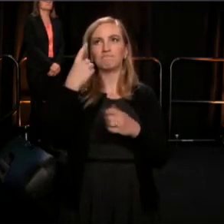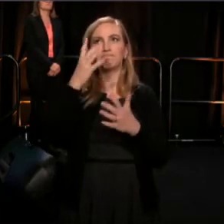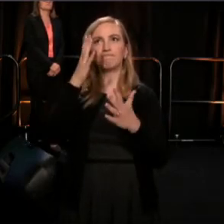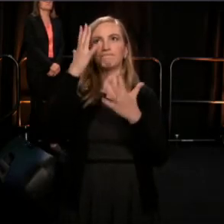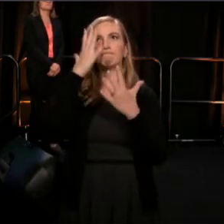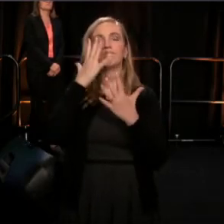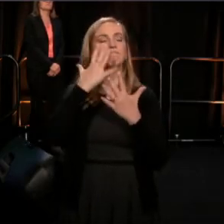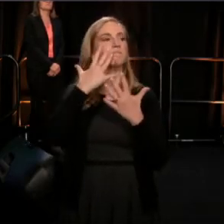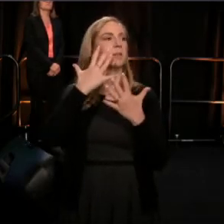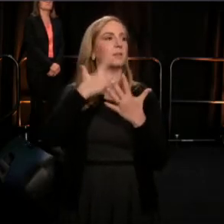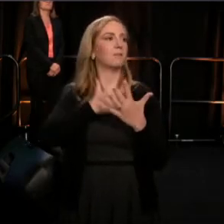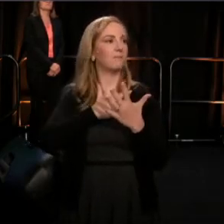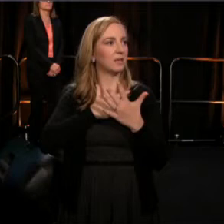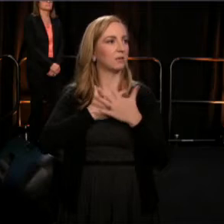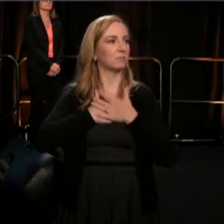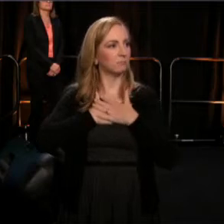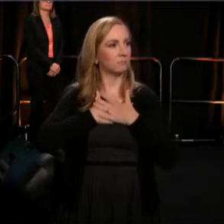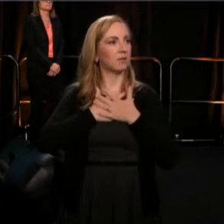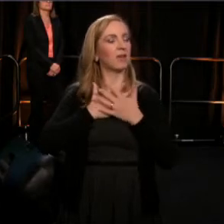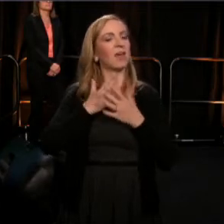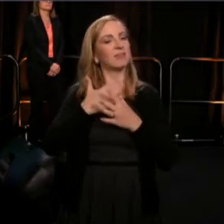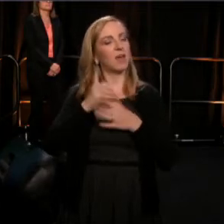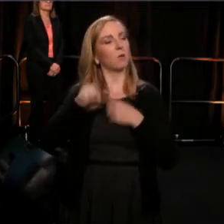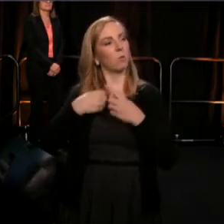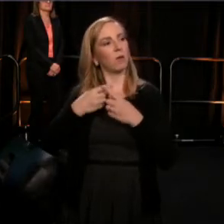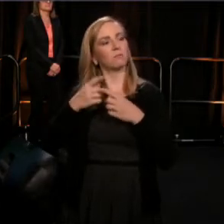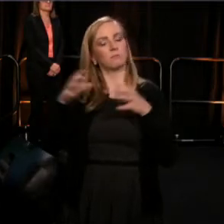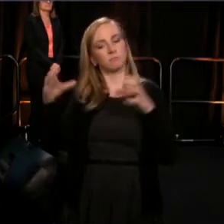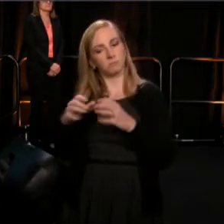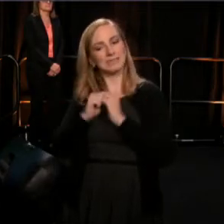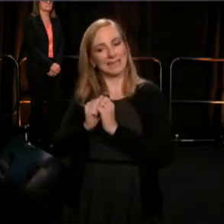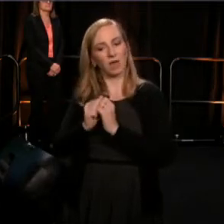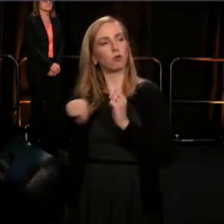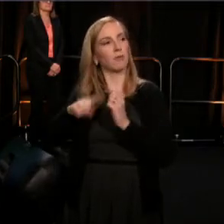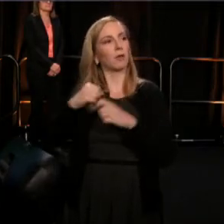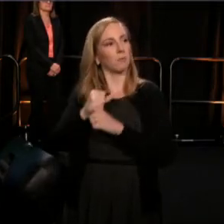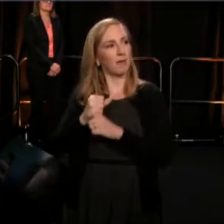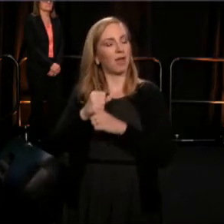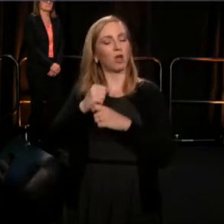He could then create an art that was functional, and furnished him with a spiritual temperament